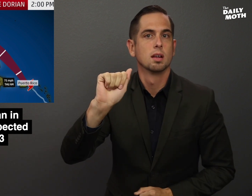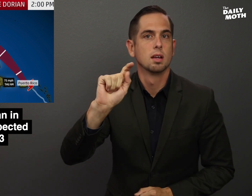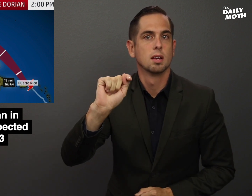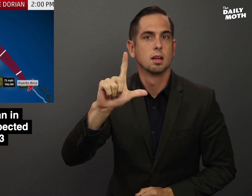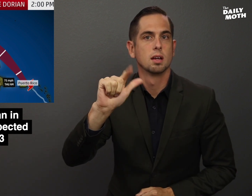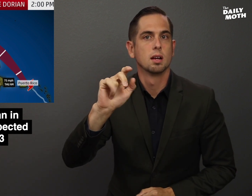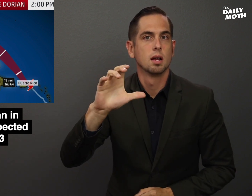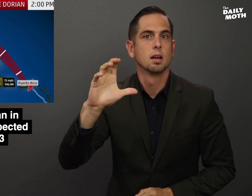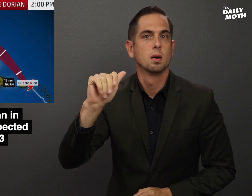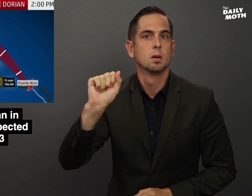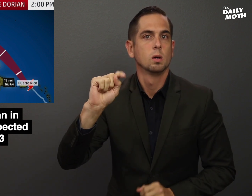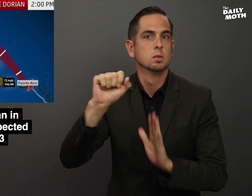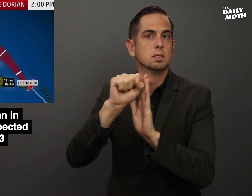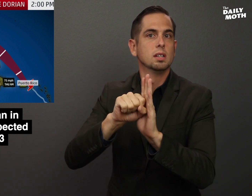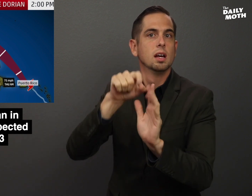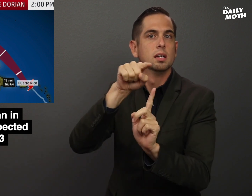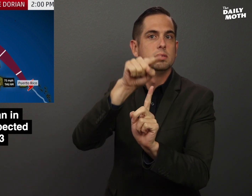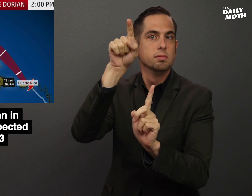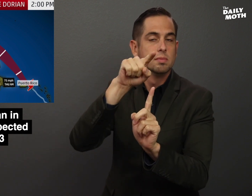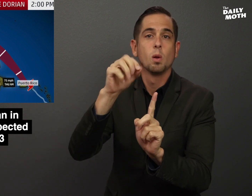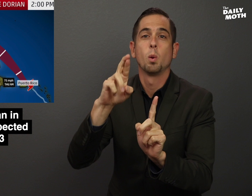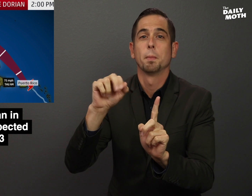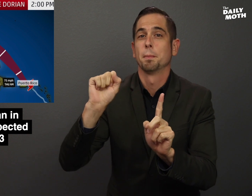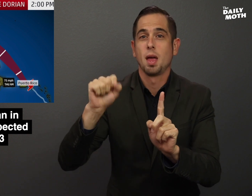Atlantic Coast states, or even move past the southern tip